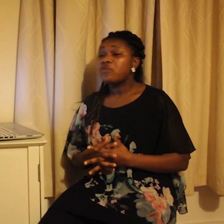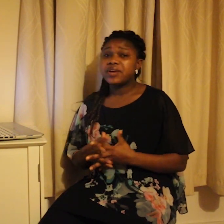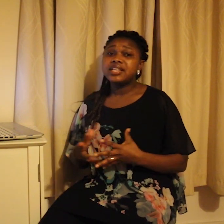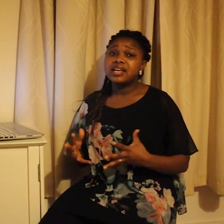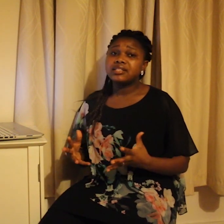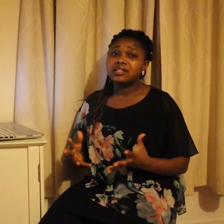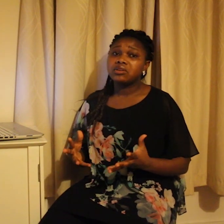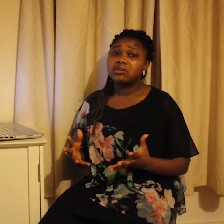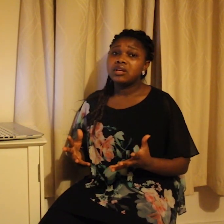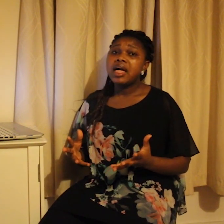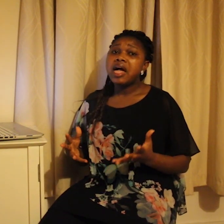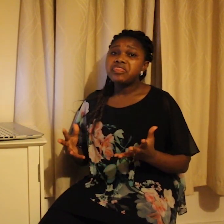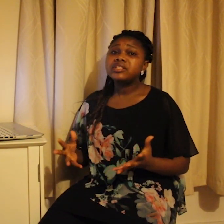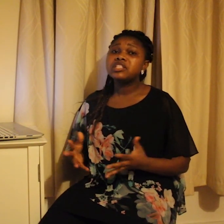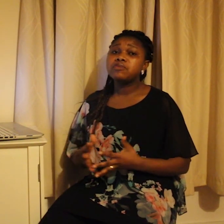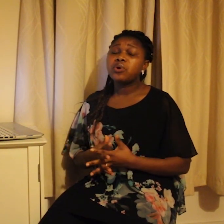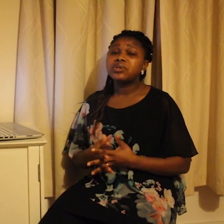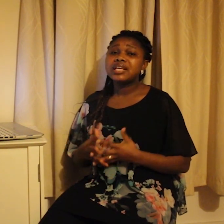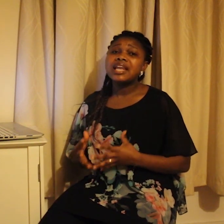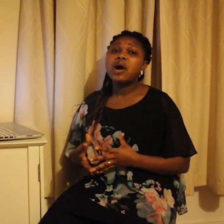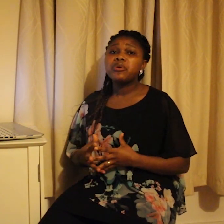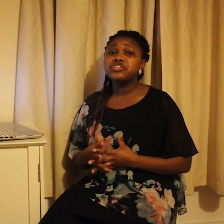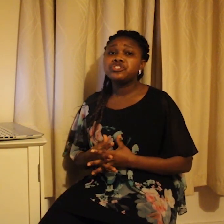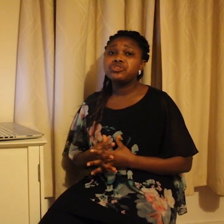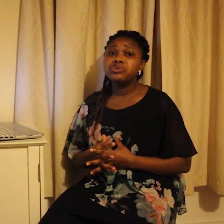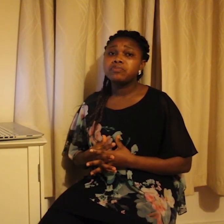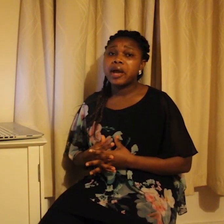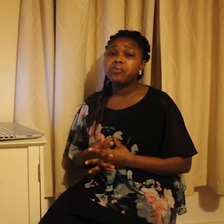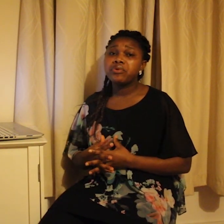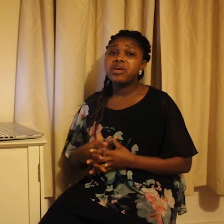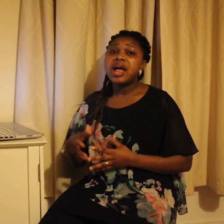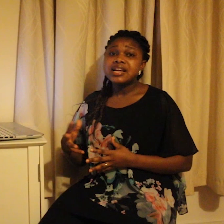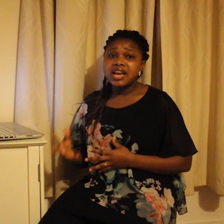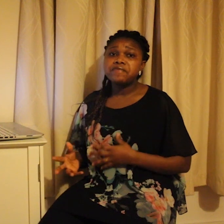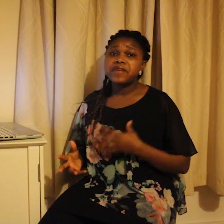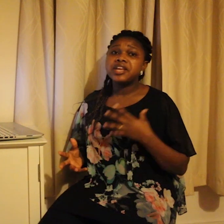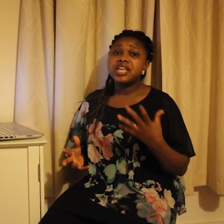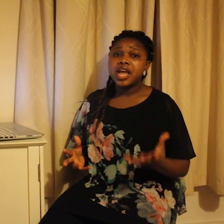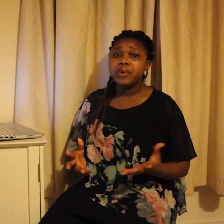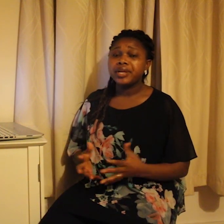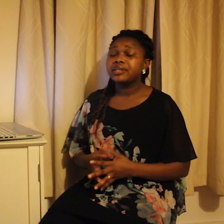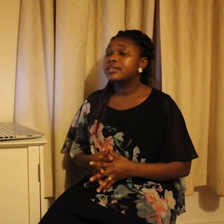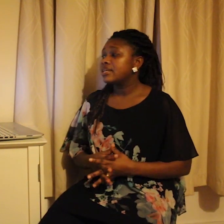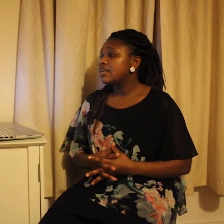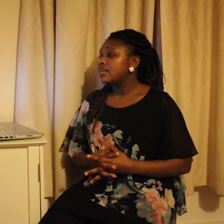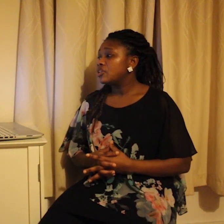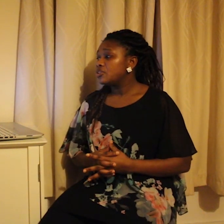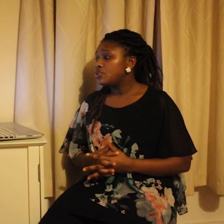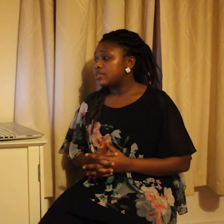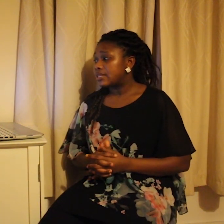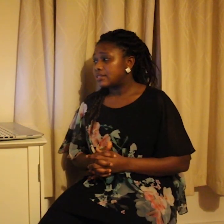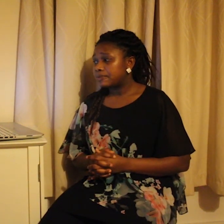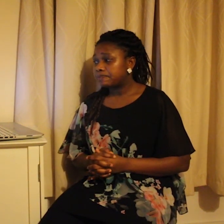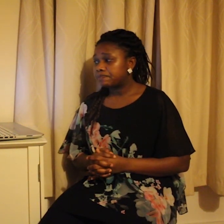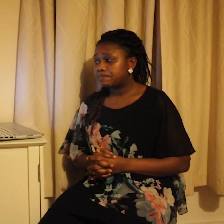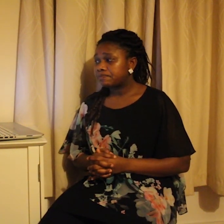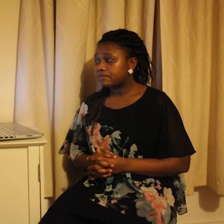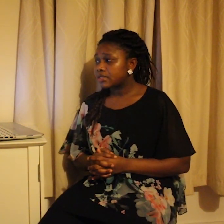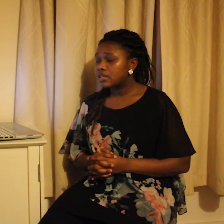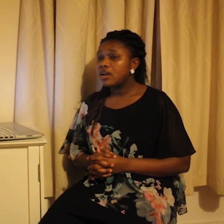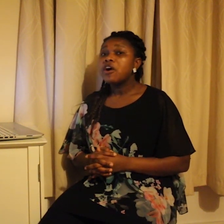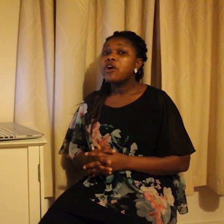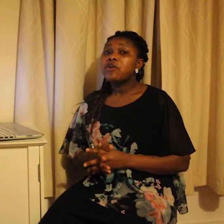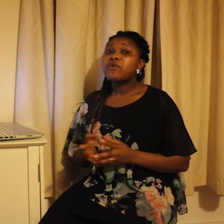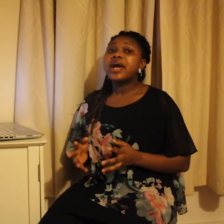of AdaSL and this is because the language is used by both Deaf and hearing users. For